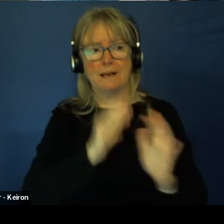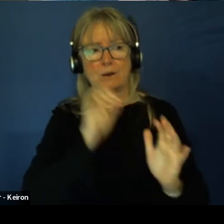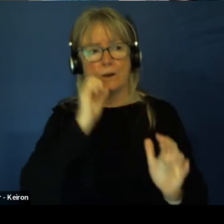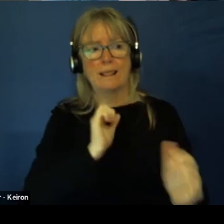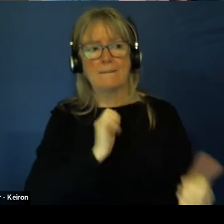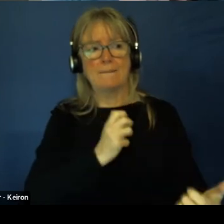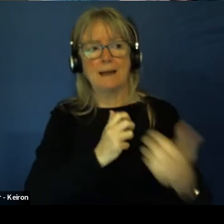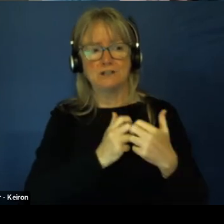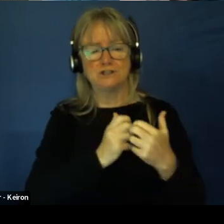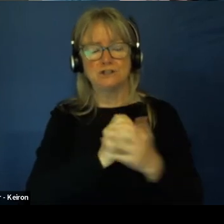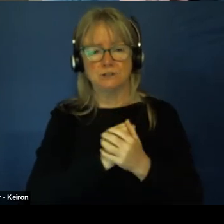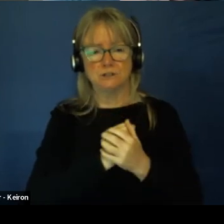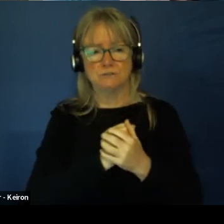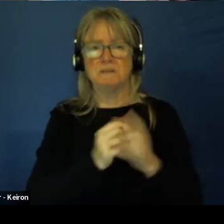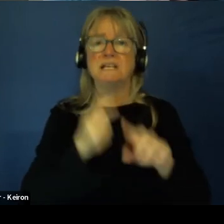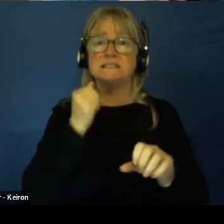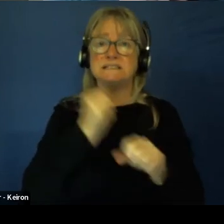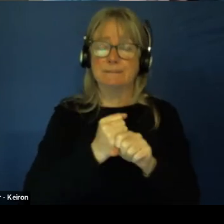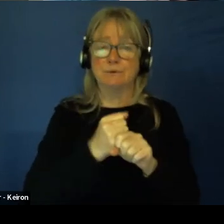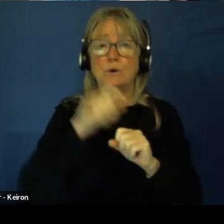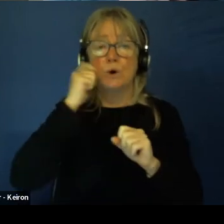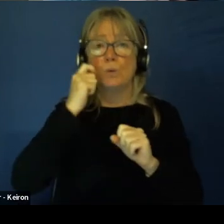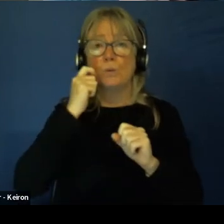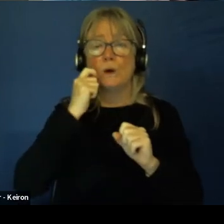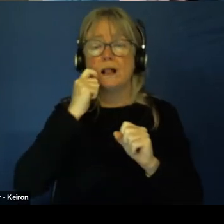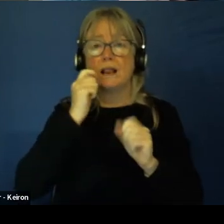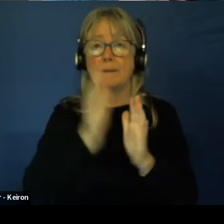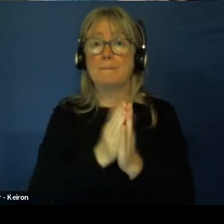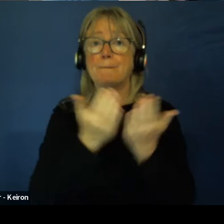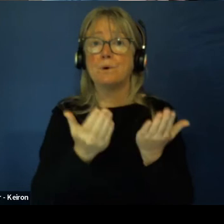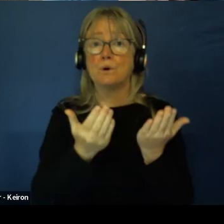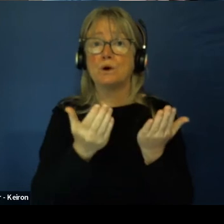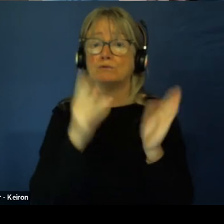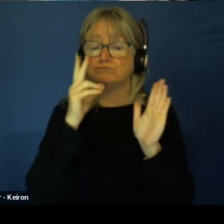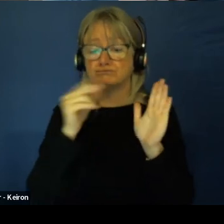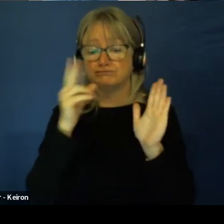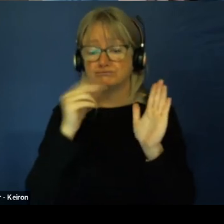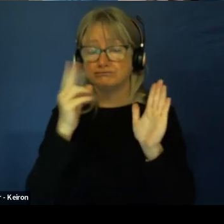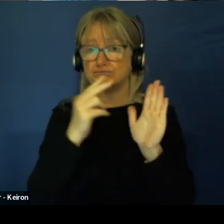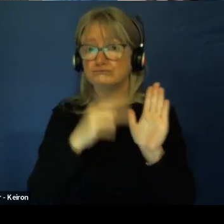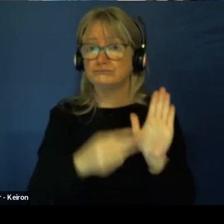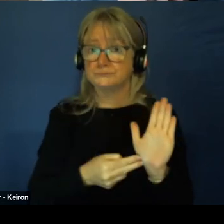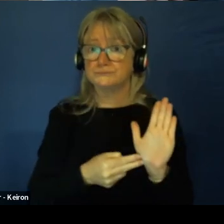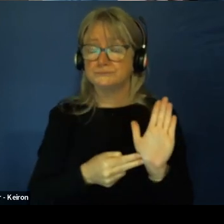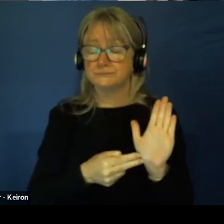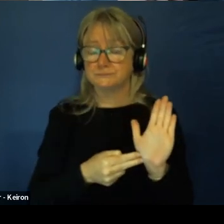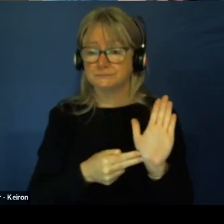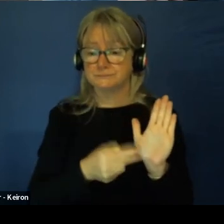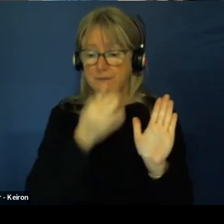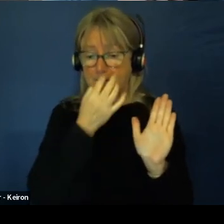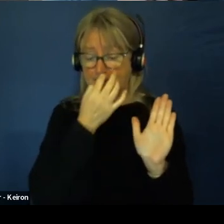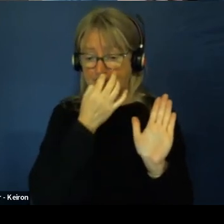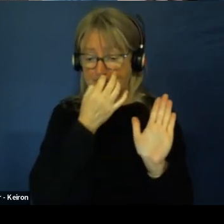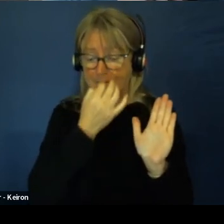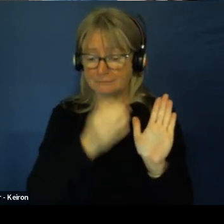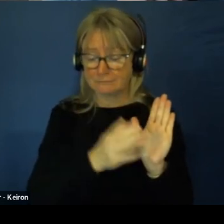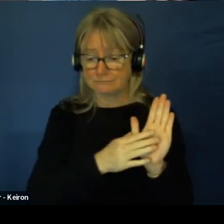they were going to read a book, They would have to read a book to